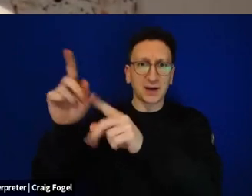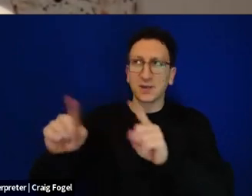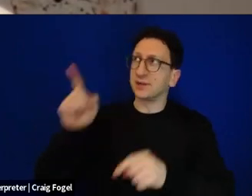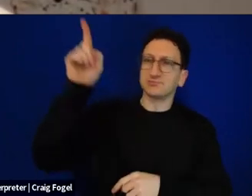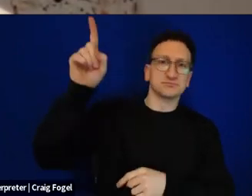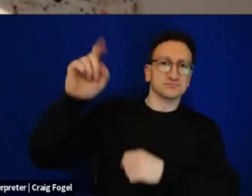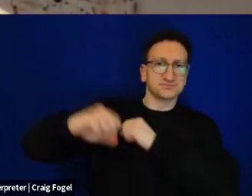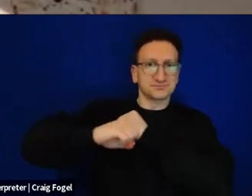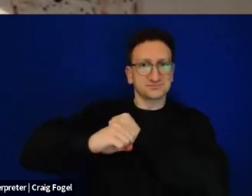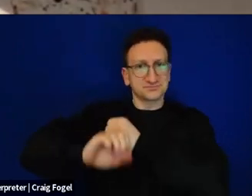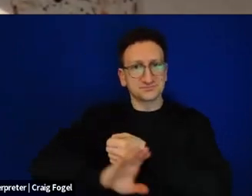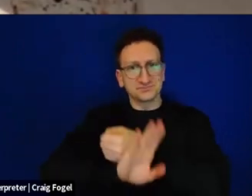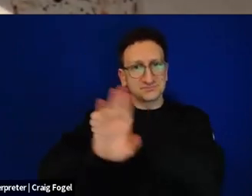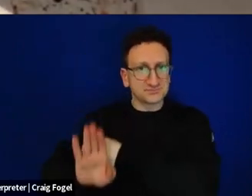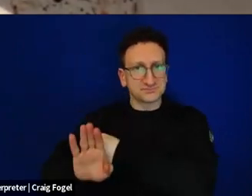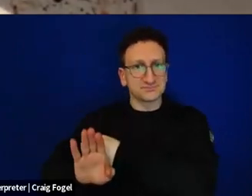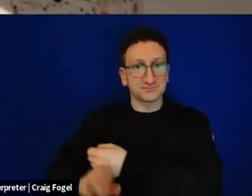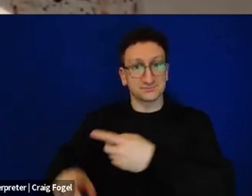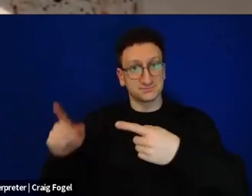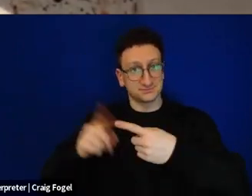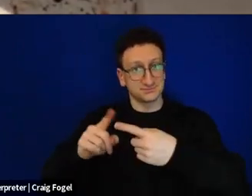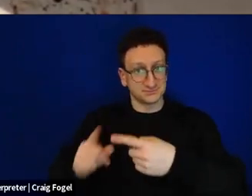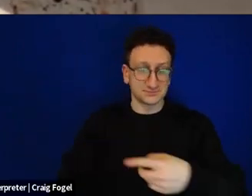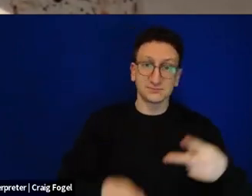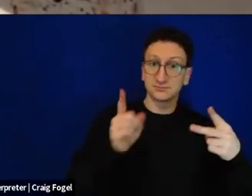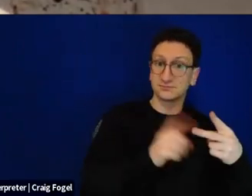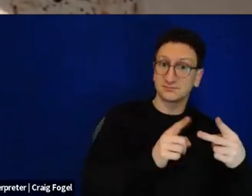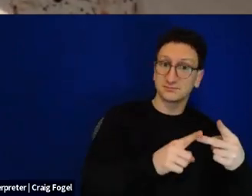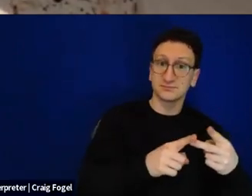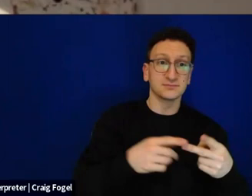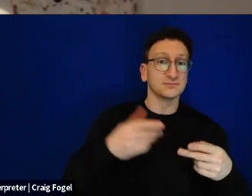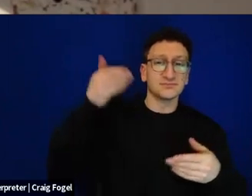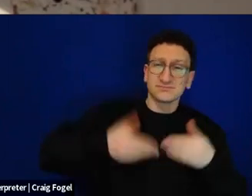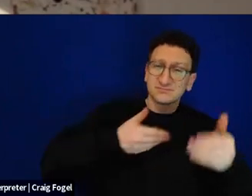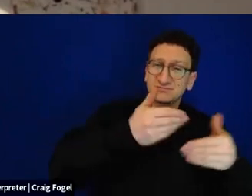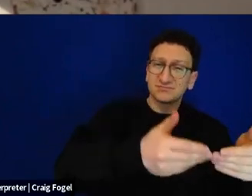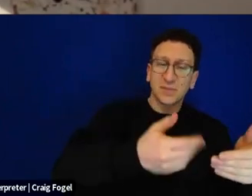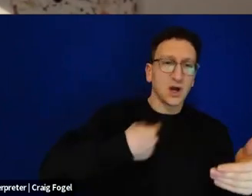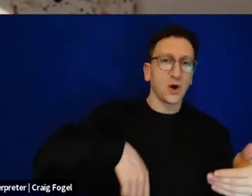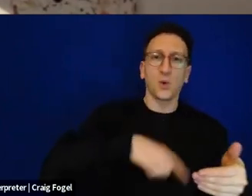And at the same time, in every generation, we build the fate of being able to break out of Egypt